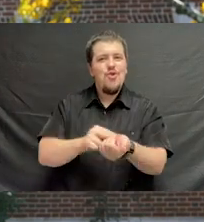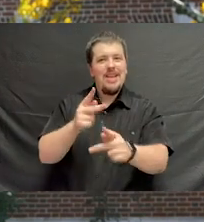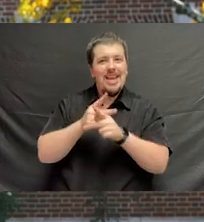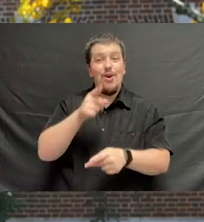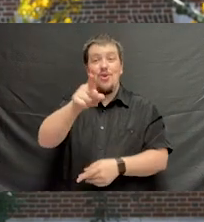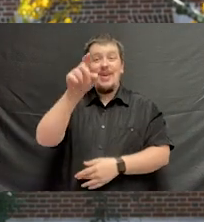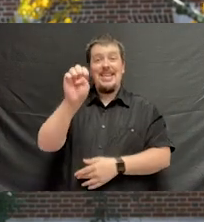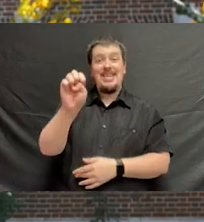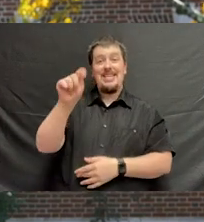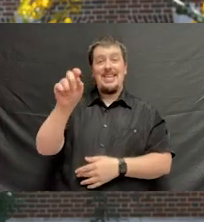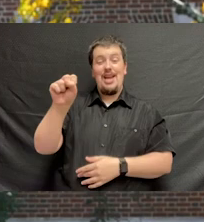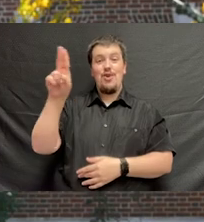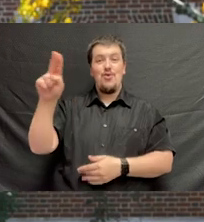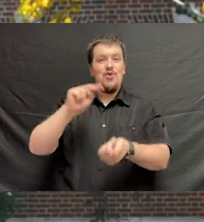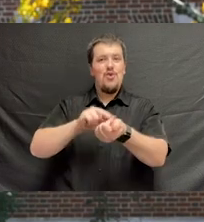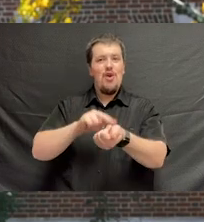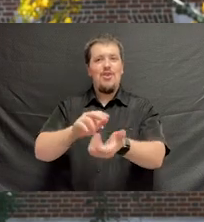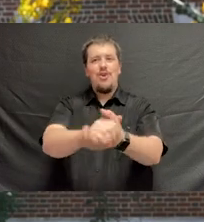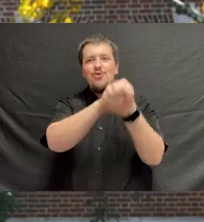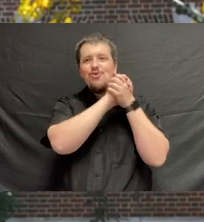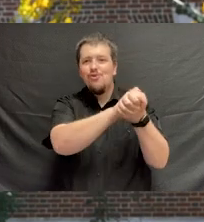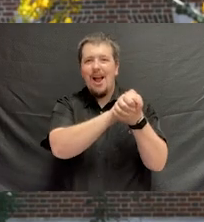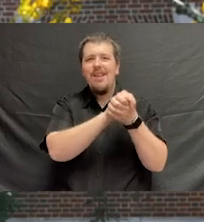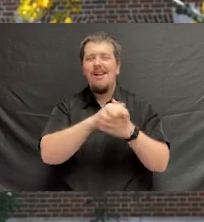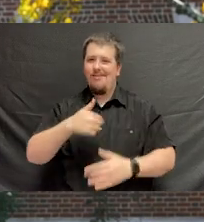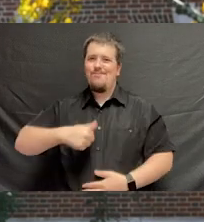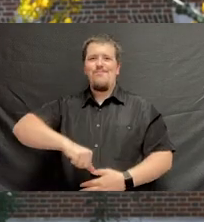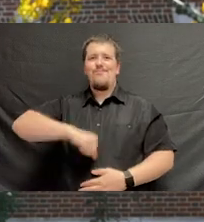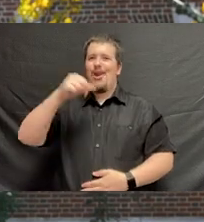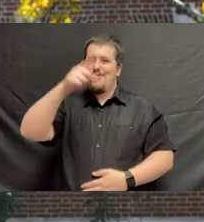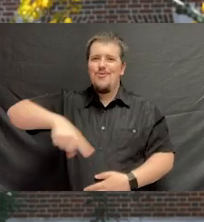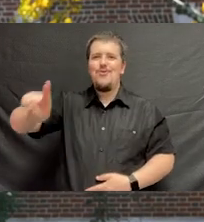you are an ETSU nurse. Congratulations. You make me so proud.